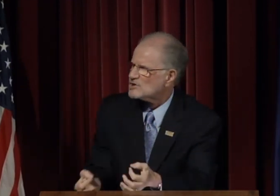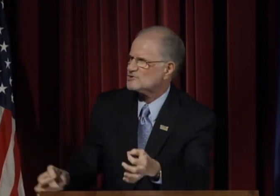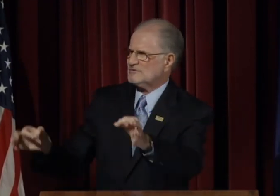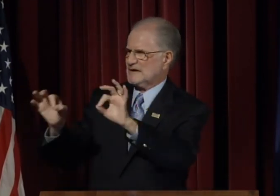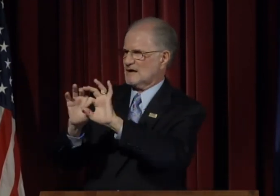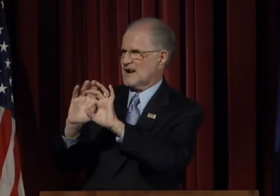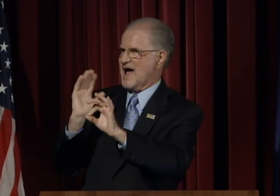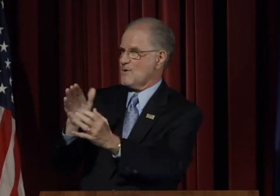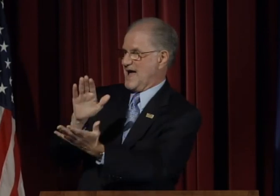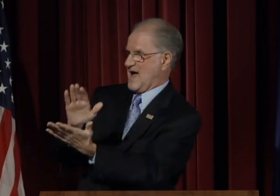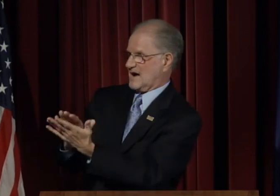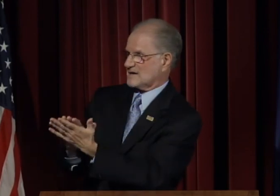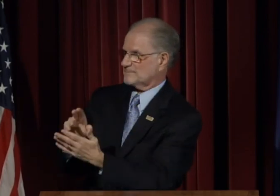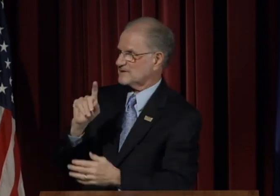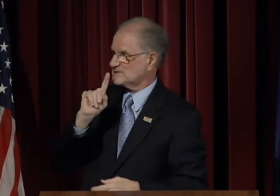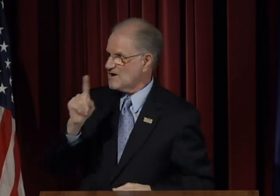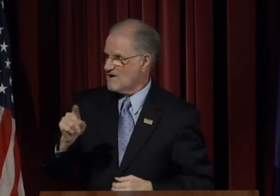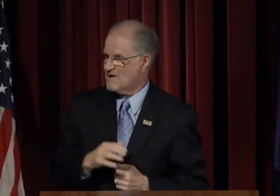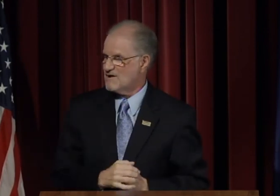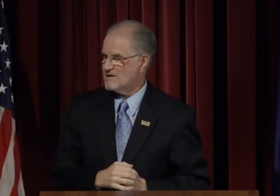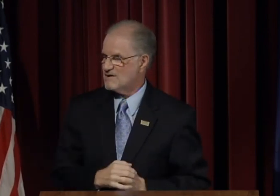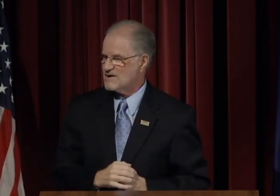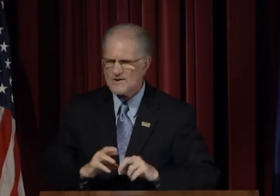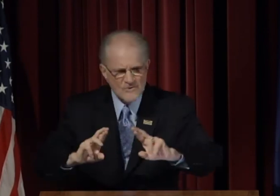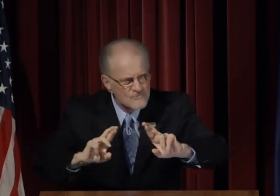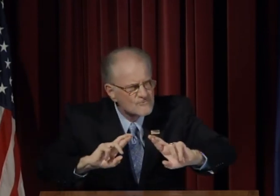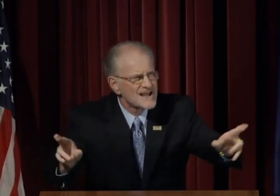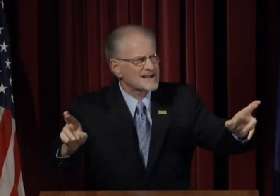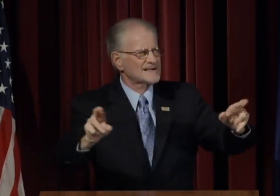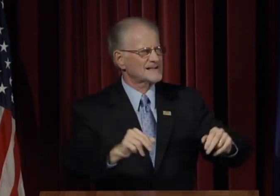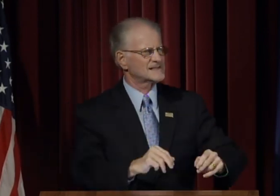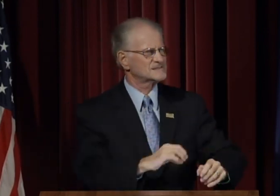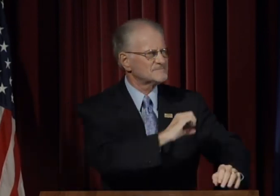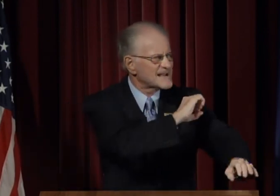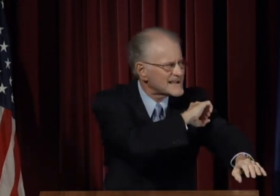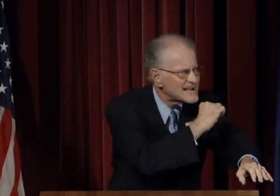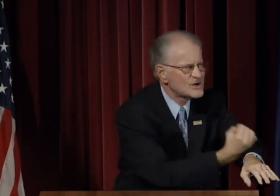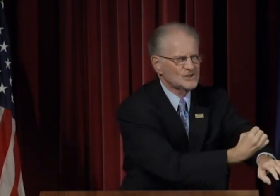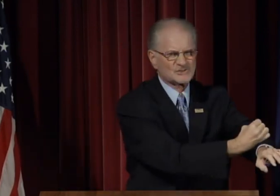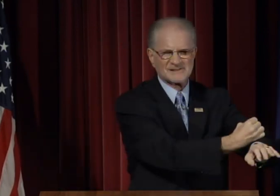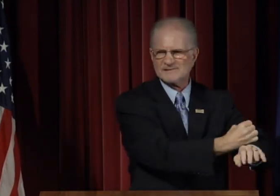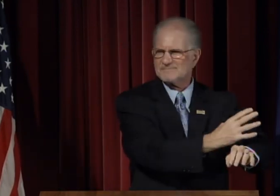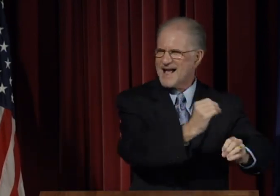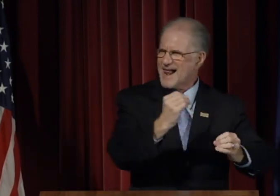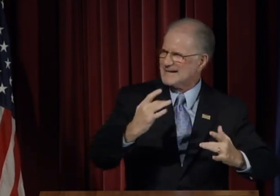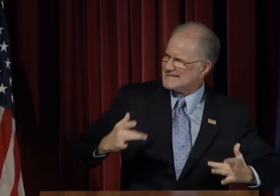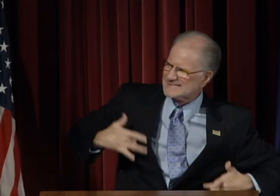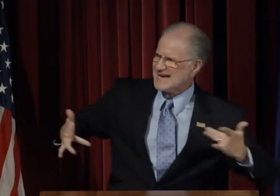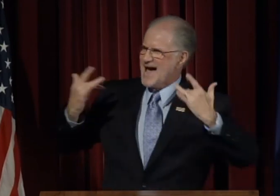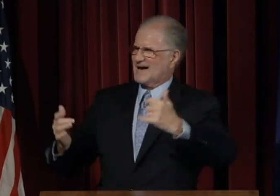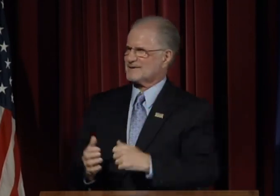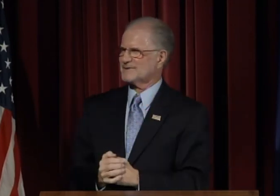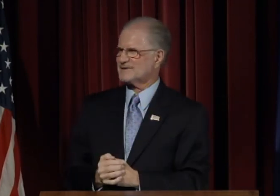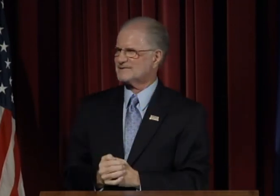emphasizing how critical our academics are. You'll see readiness, energy and excitement.